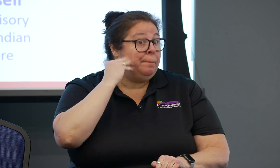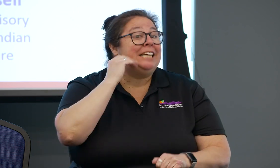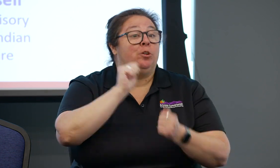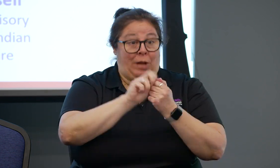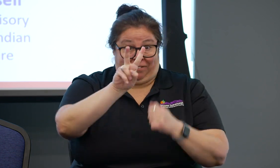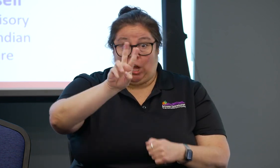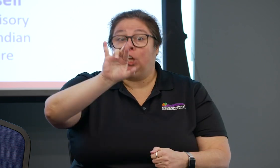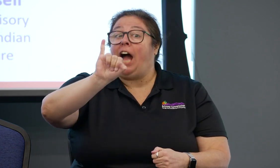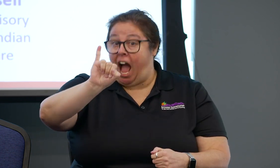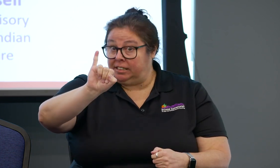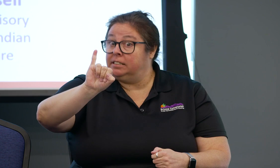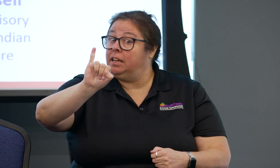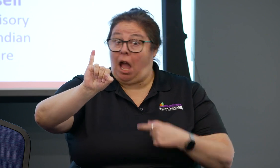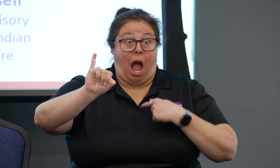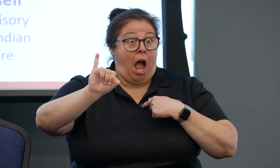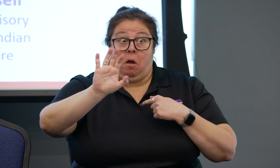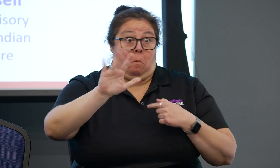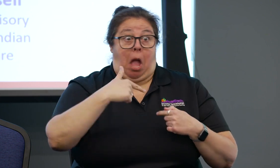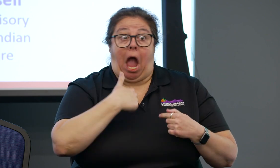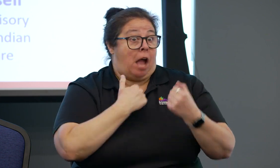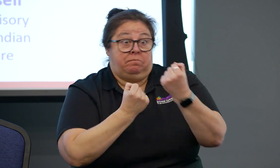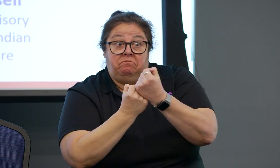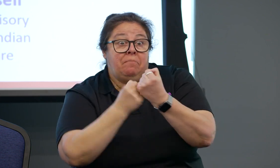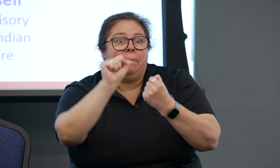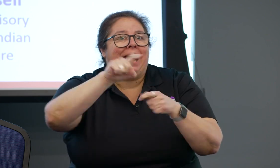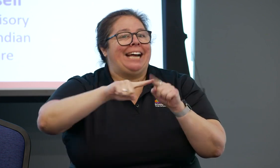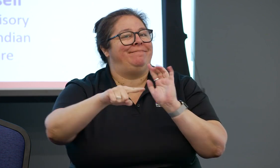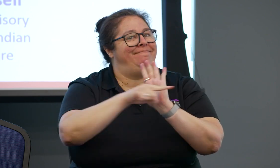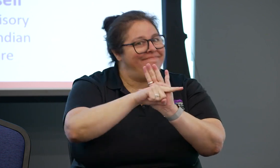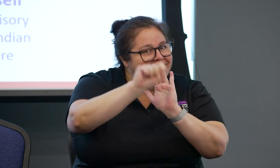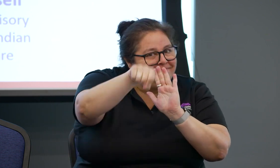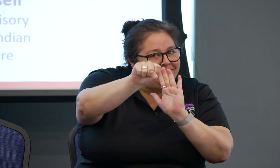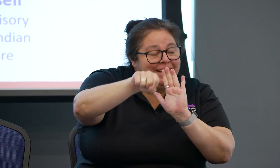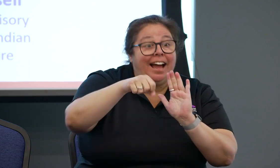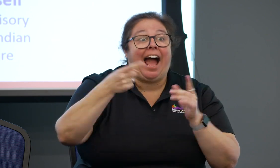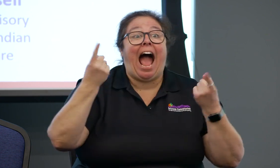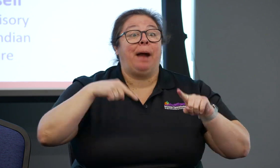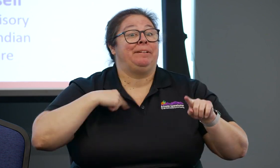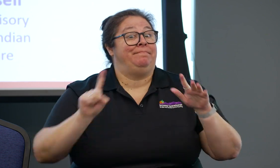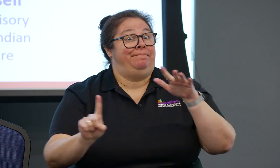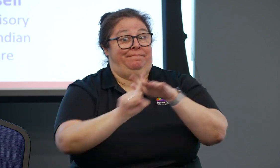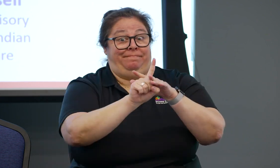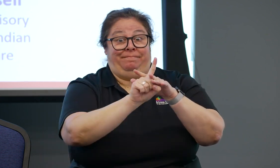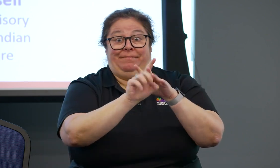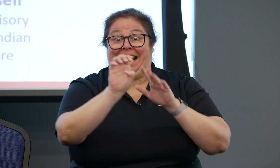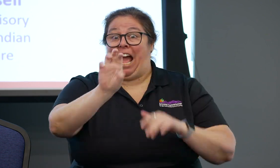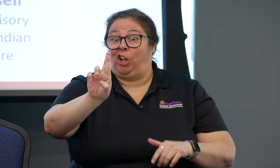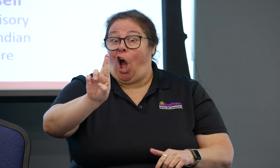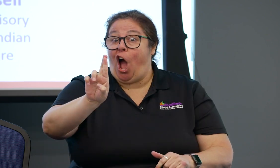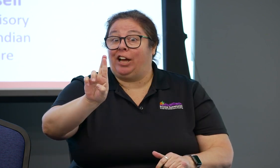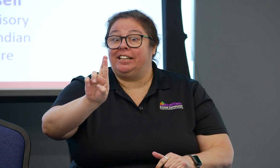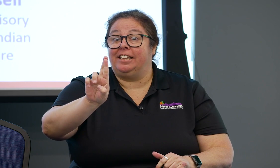As a Deaf patient, I have seen multiple instances